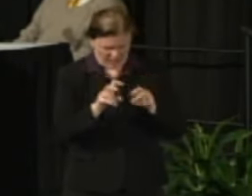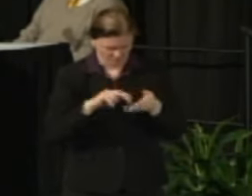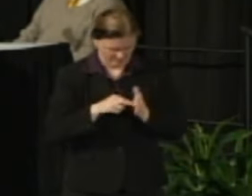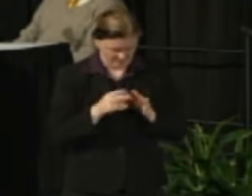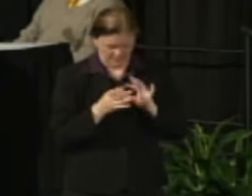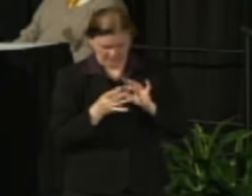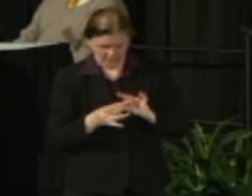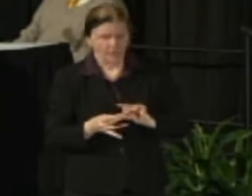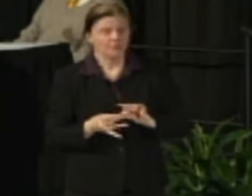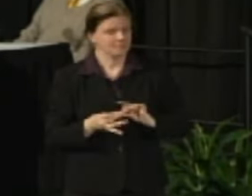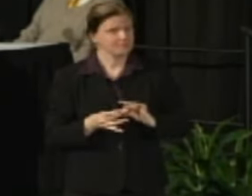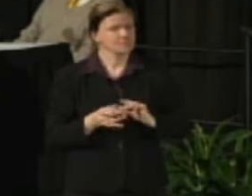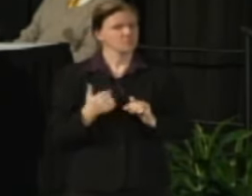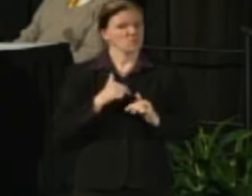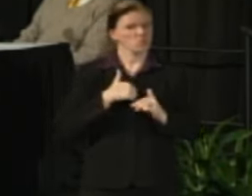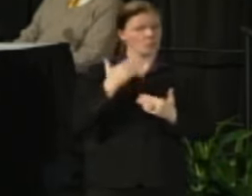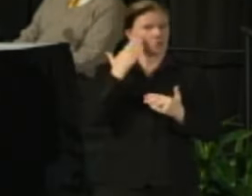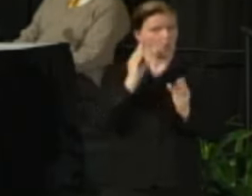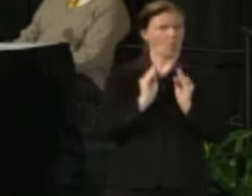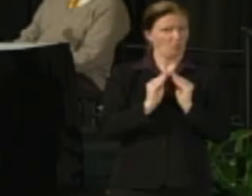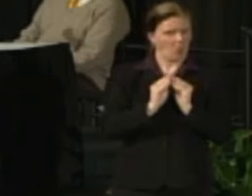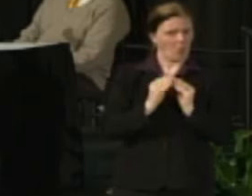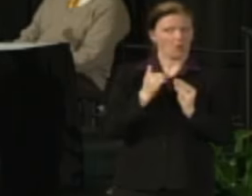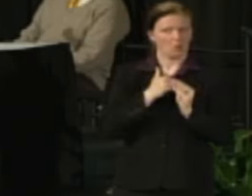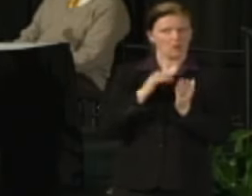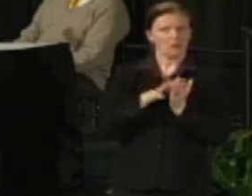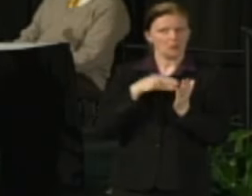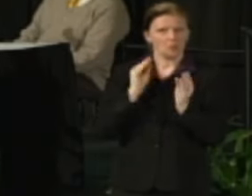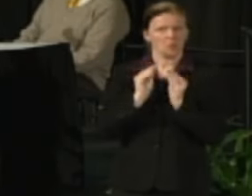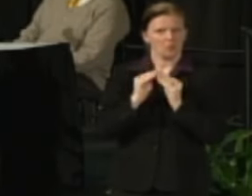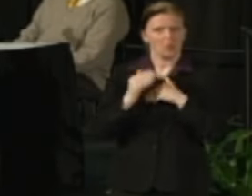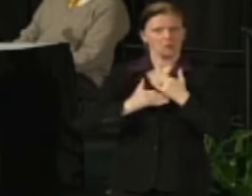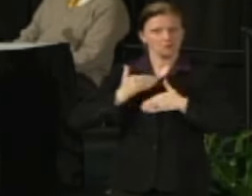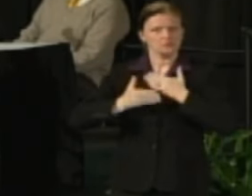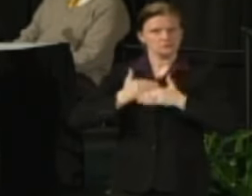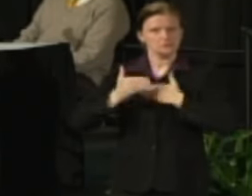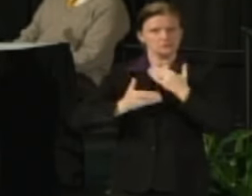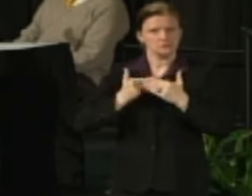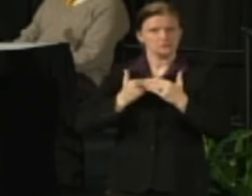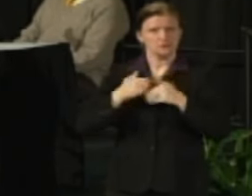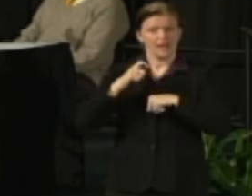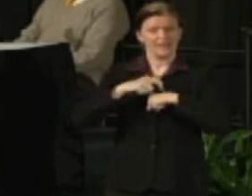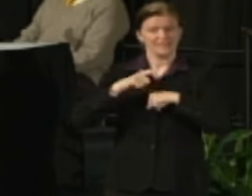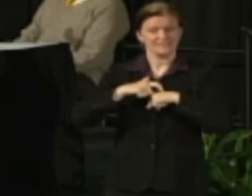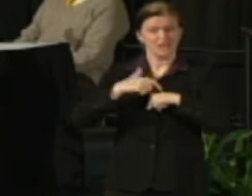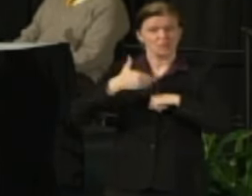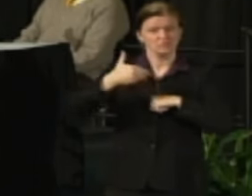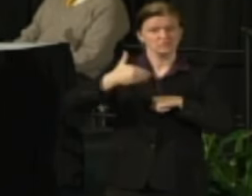but as we know those developments and as we can share the timeline we certainly would do